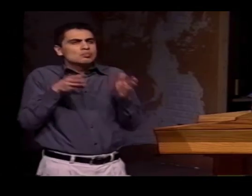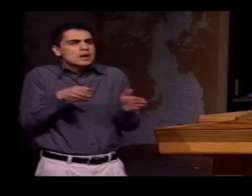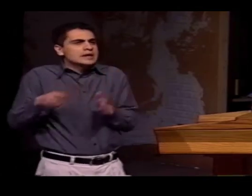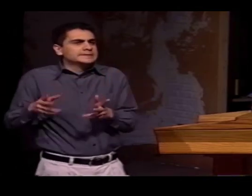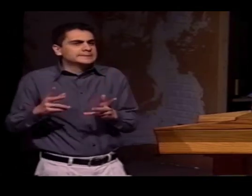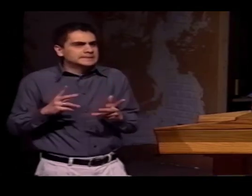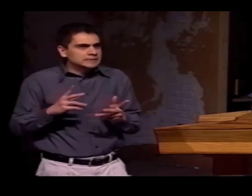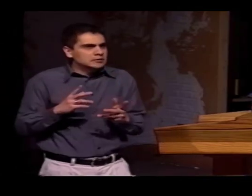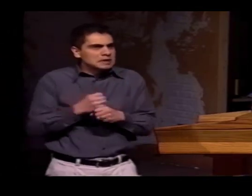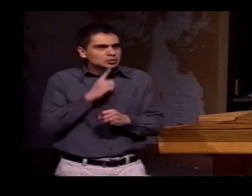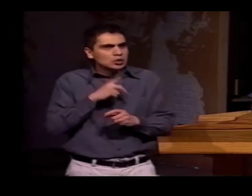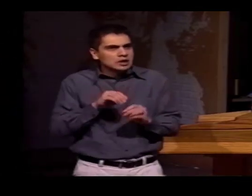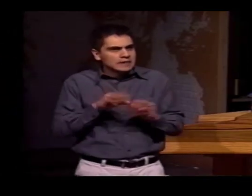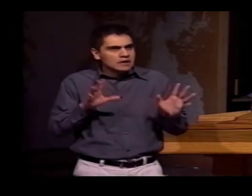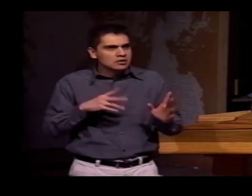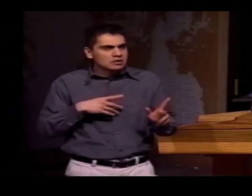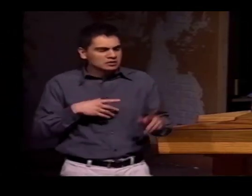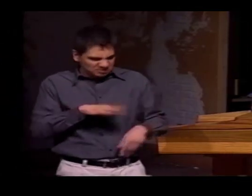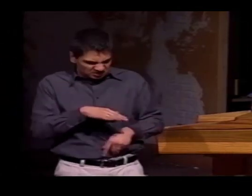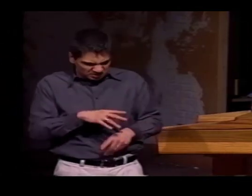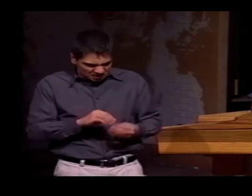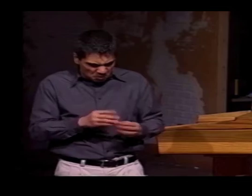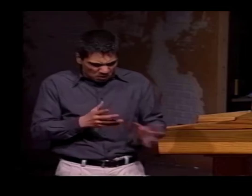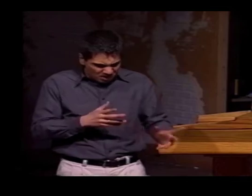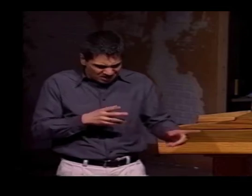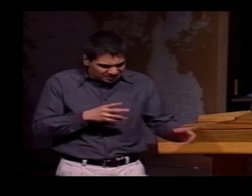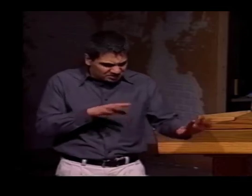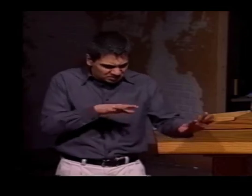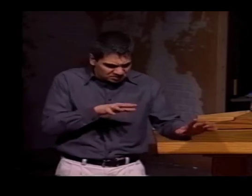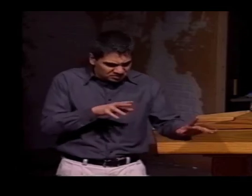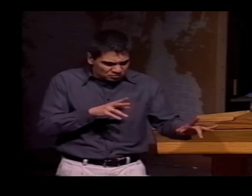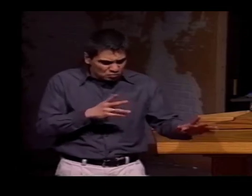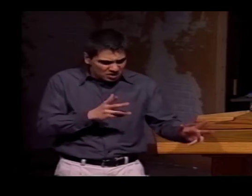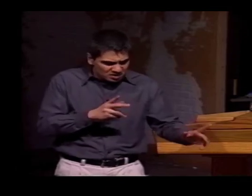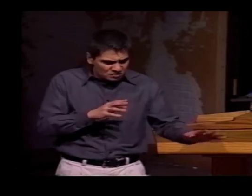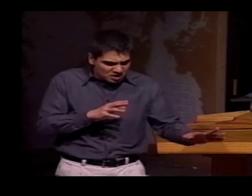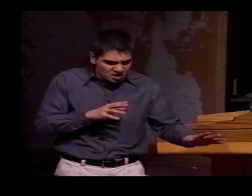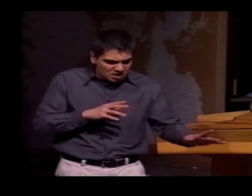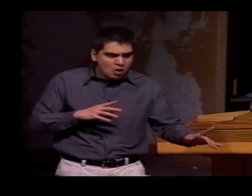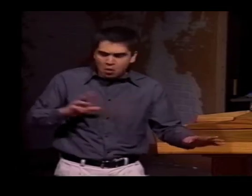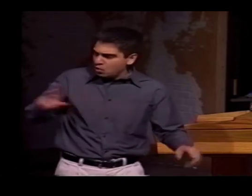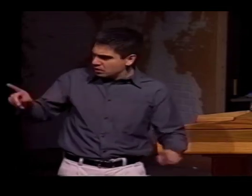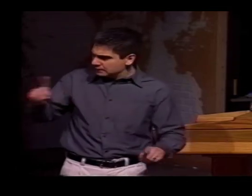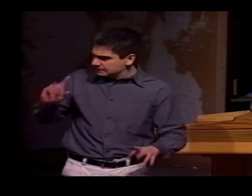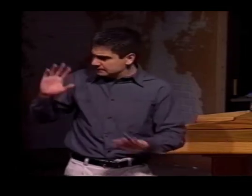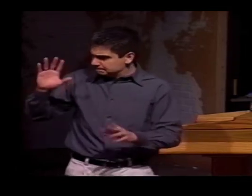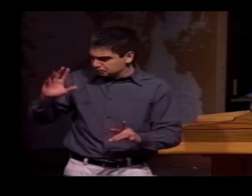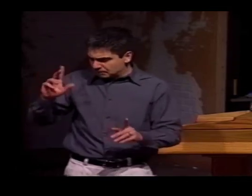IT SEEMS THAT THEY DEVELOPED DIFFERENT STRATEGIES TO MAKE THEMSELVES CLEAR, LIKE...